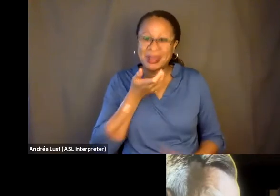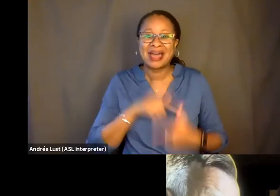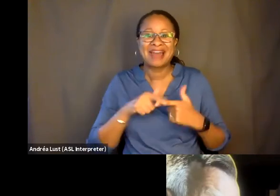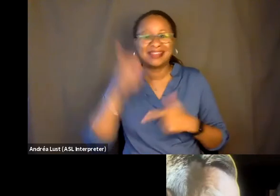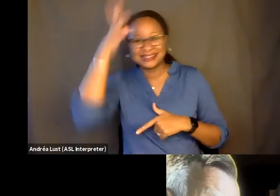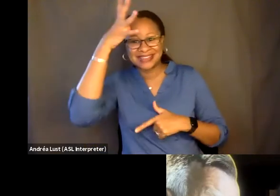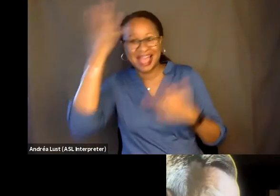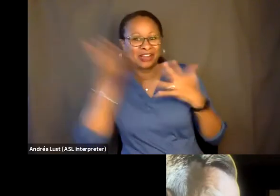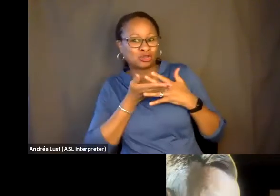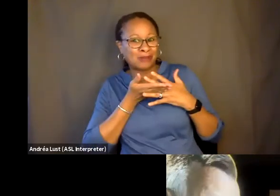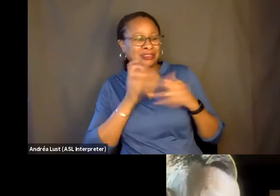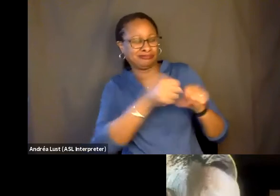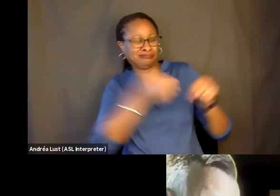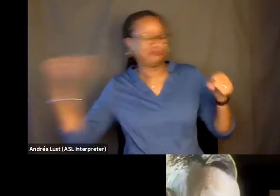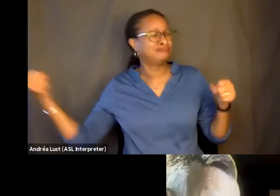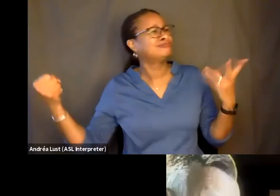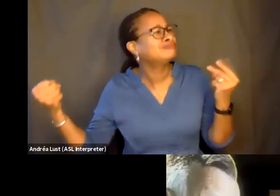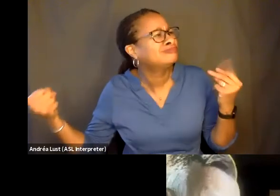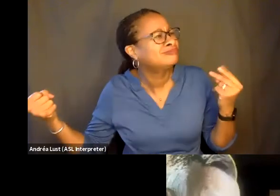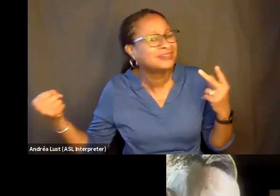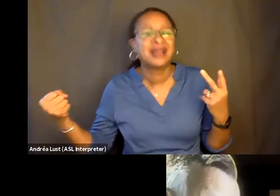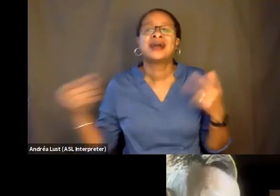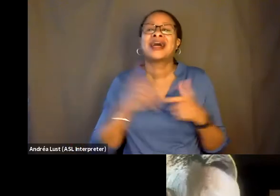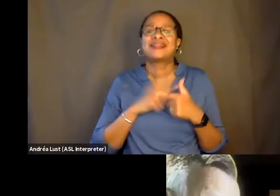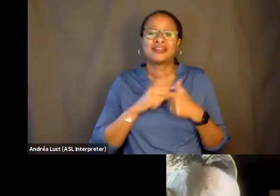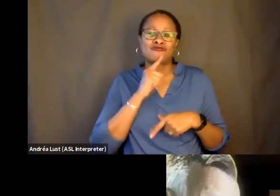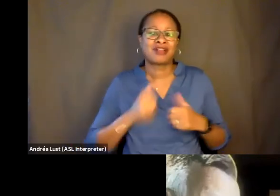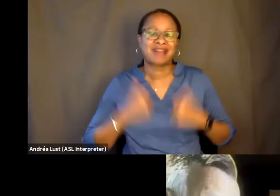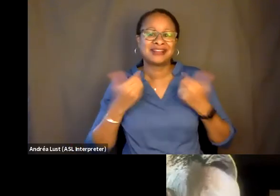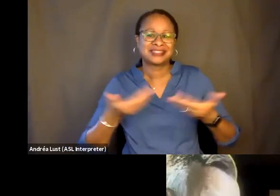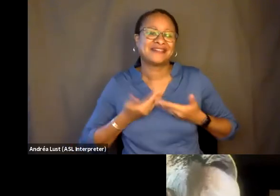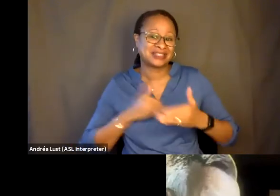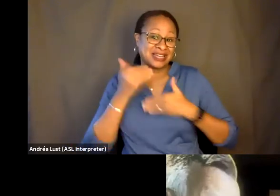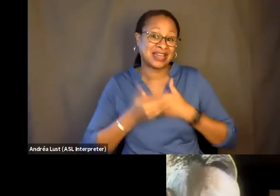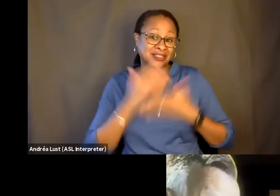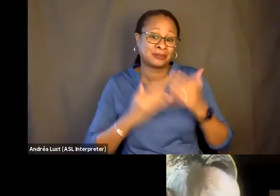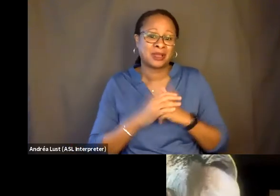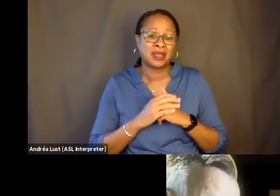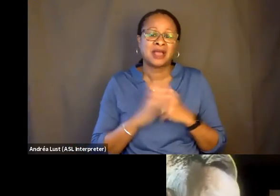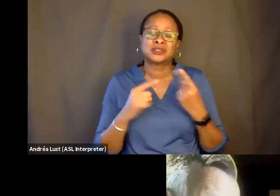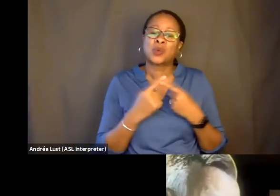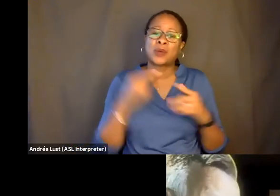would give us the next step. So once we killed my dad a lot, the producers,